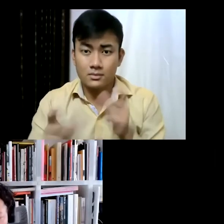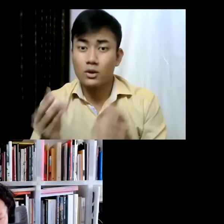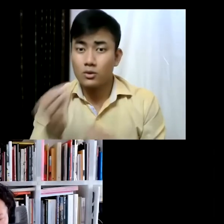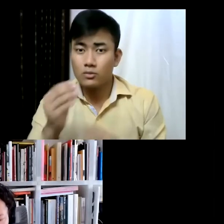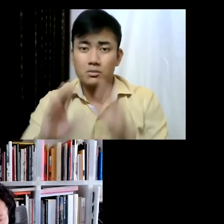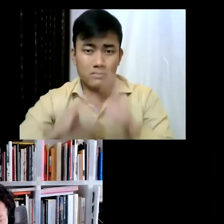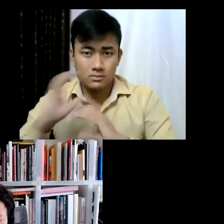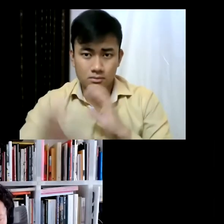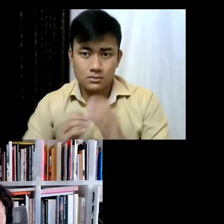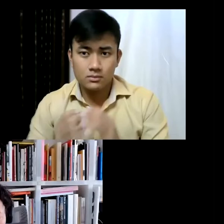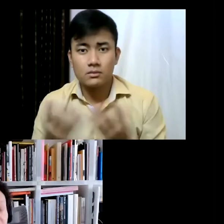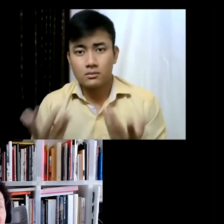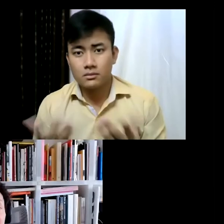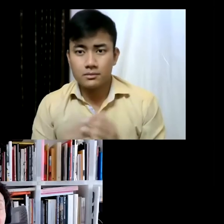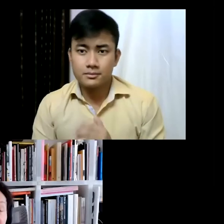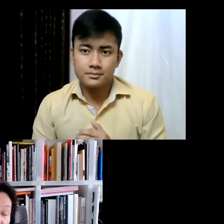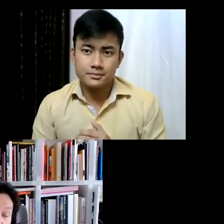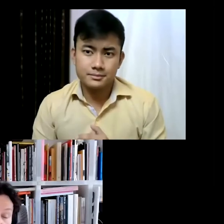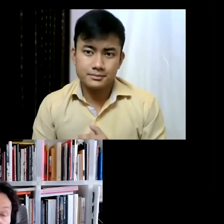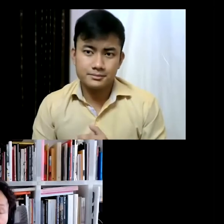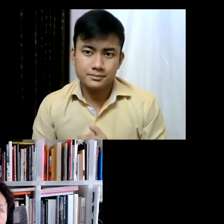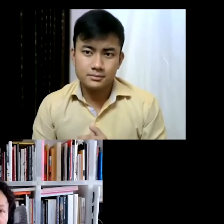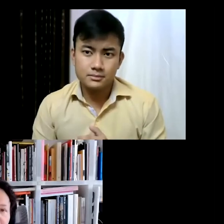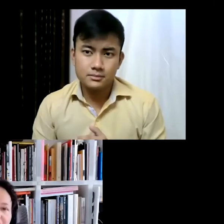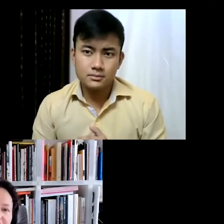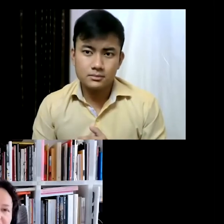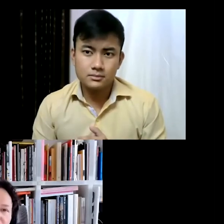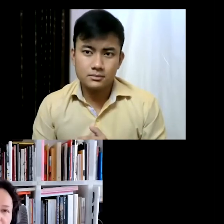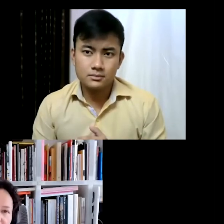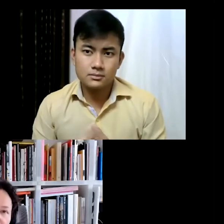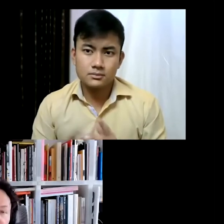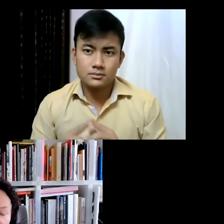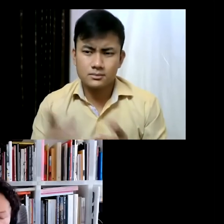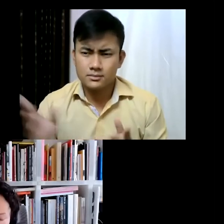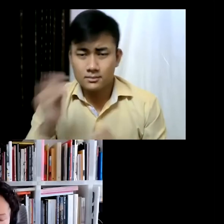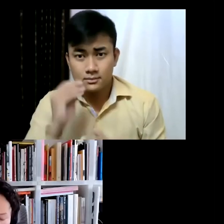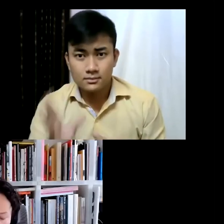and... it's not... it wasn't... it's, well, now it's becoming a residential neighborhood,